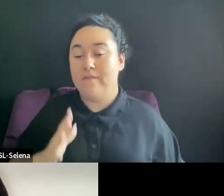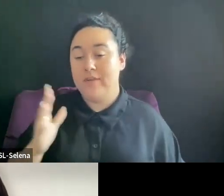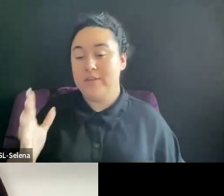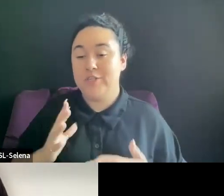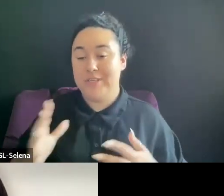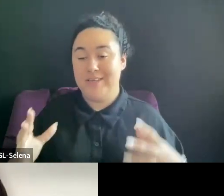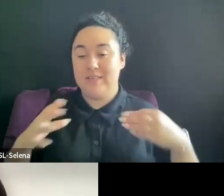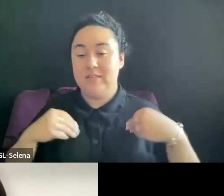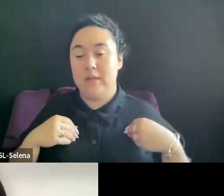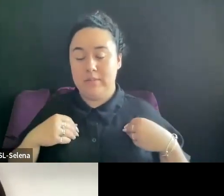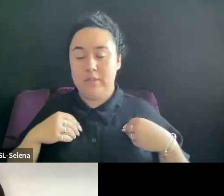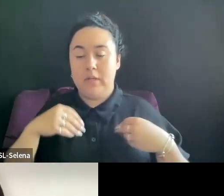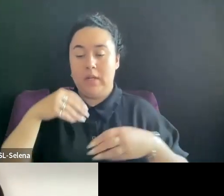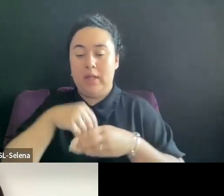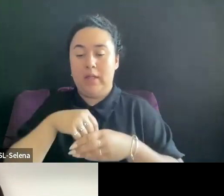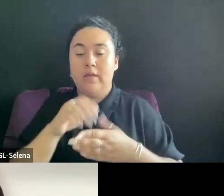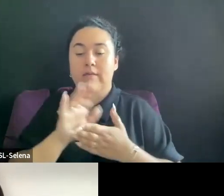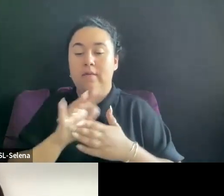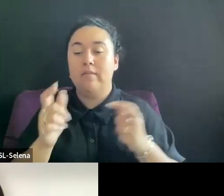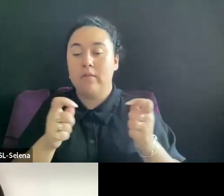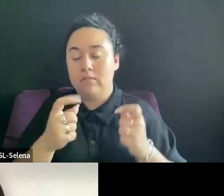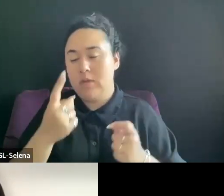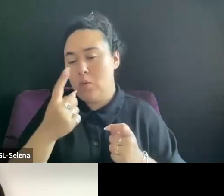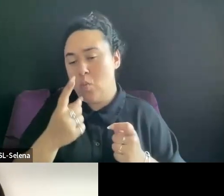FESTIVAL AND THE INDUSTRY ATTENDEES WILL BE MATCH MAKING.